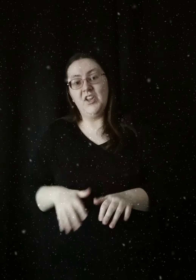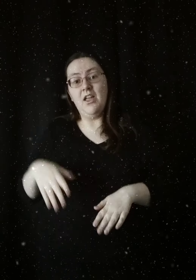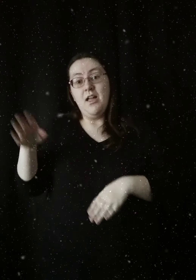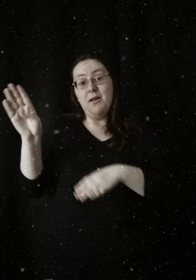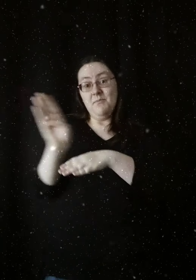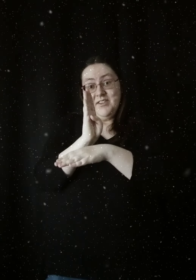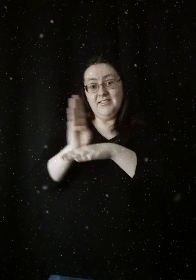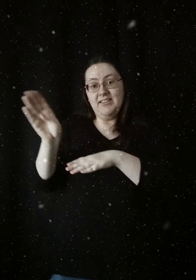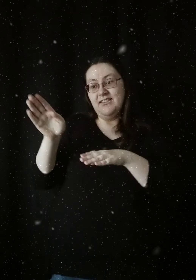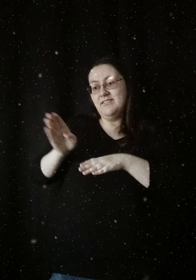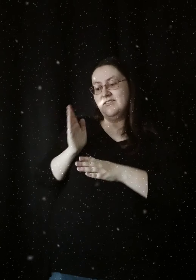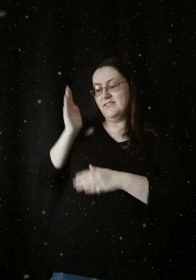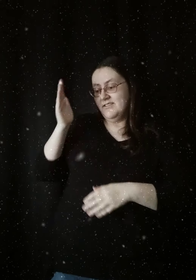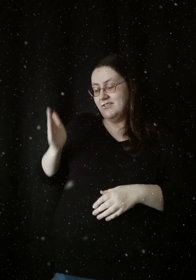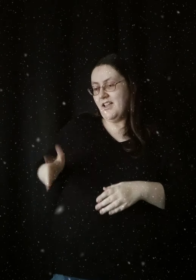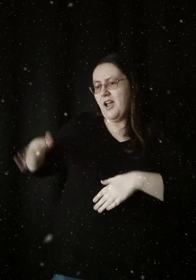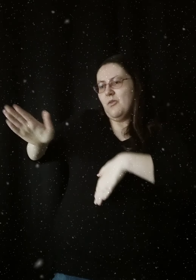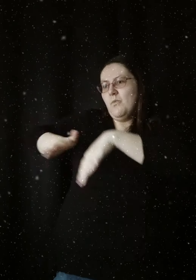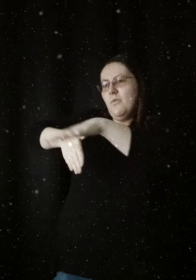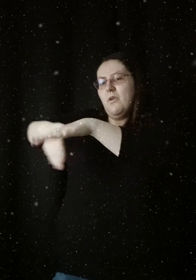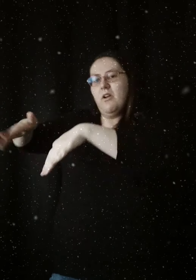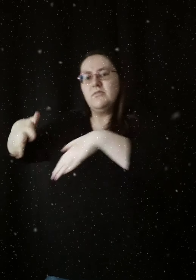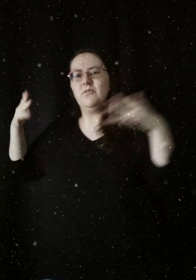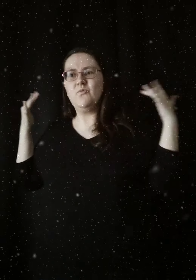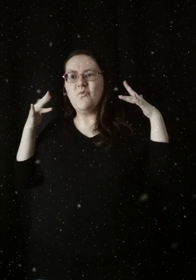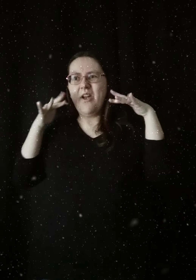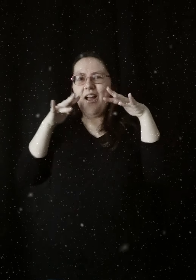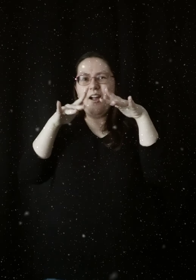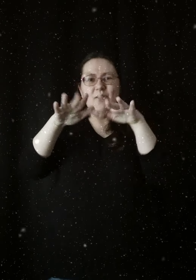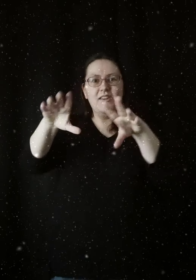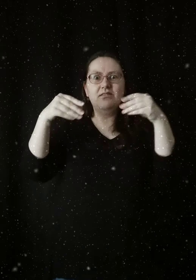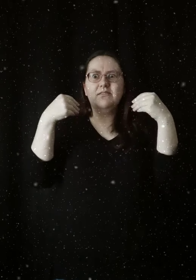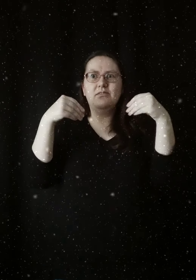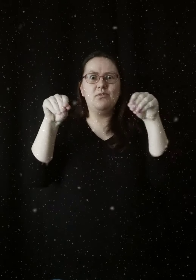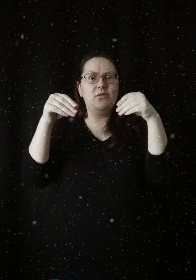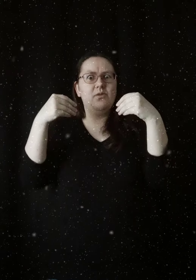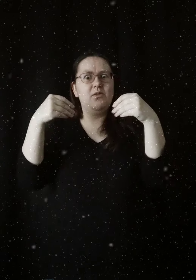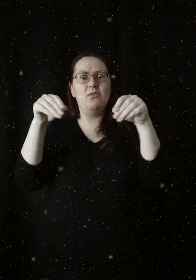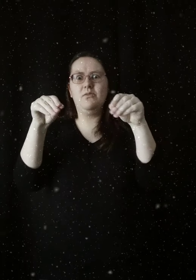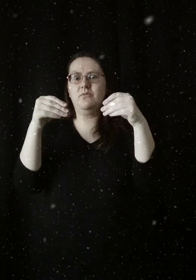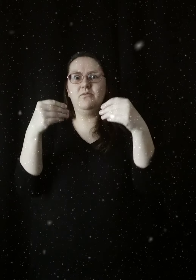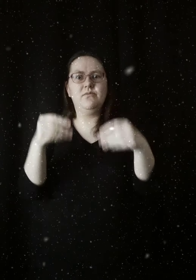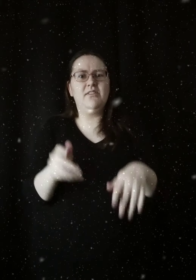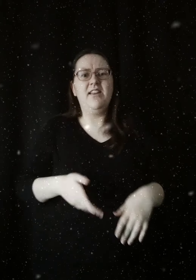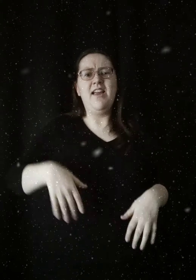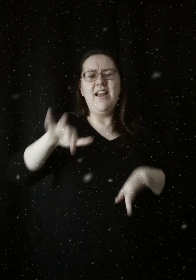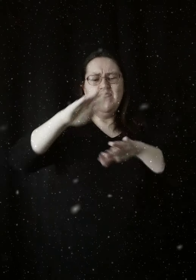Busy sidewalks Crowded stores